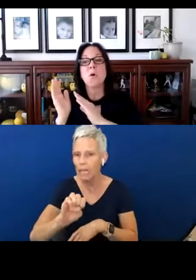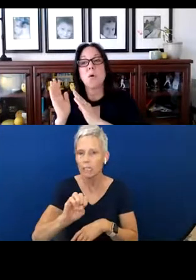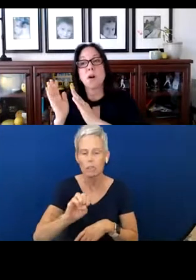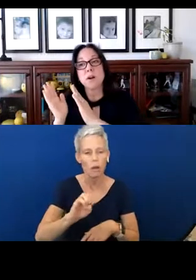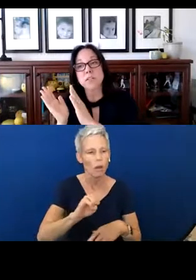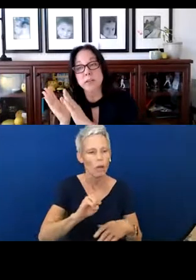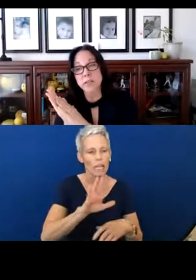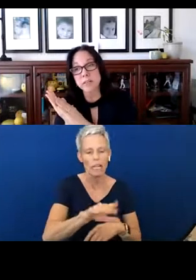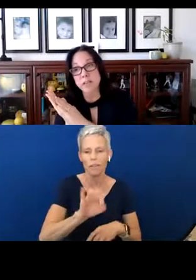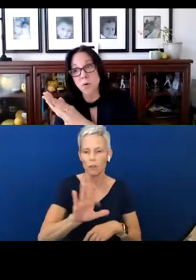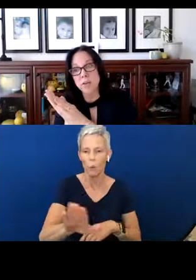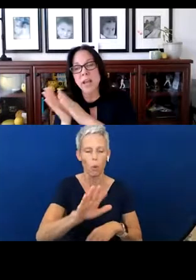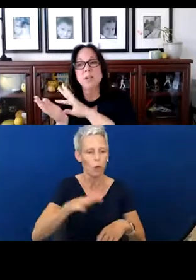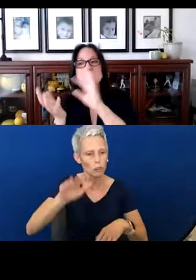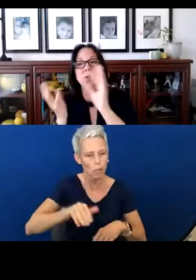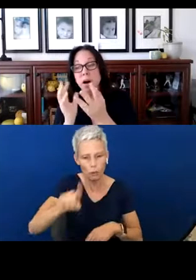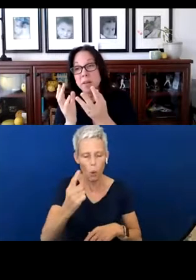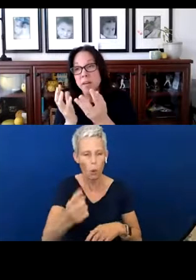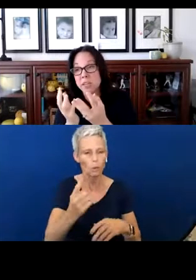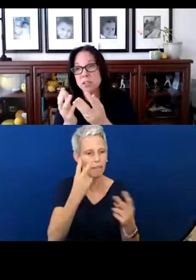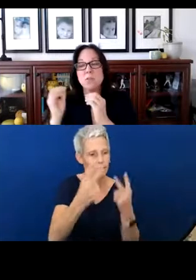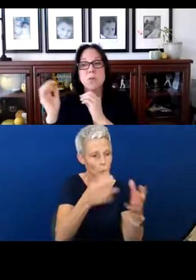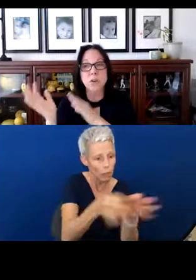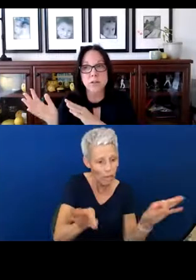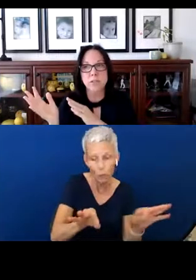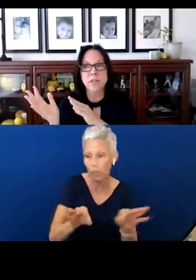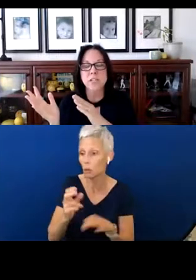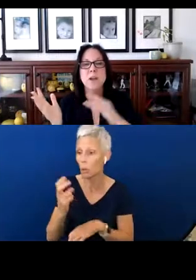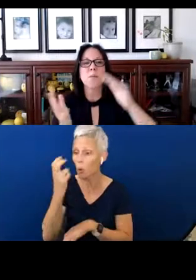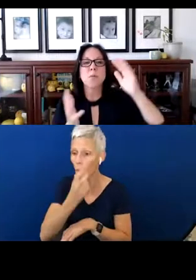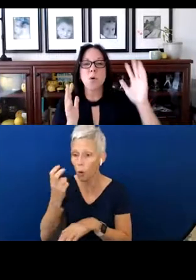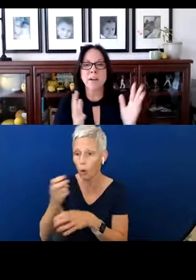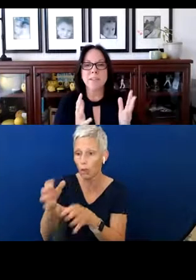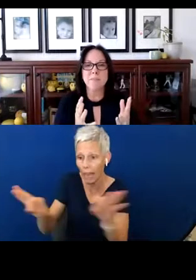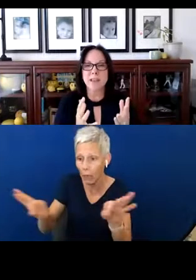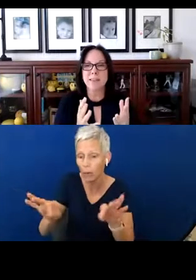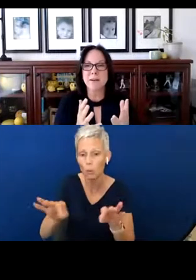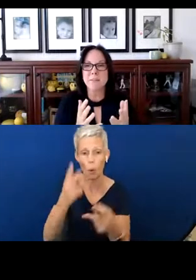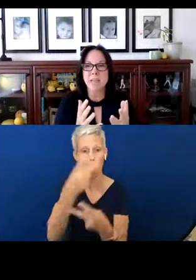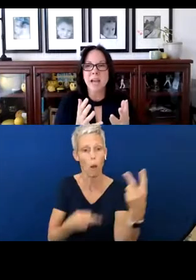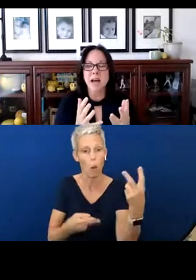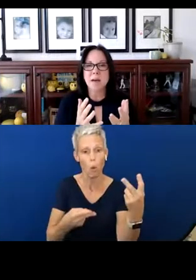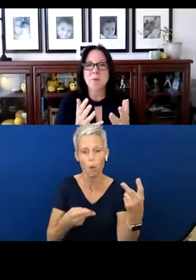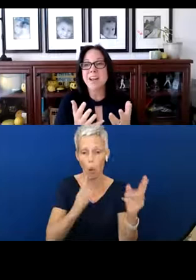or strictly using oral language or a combination or cued speech. We wanted to make them provide a